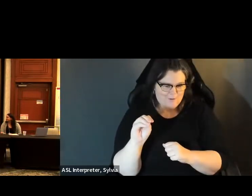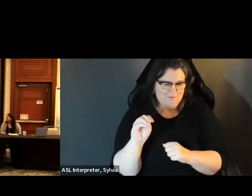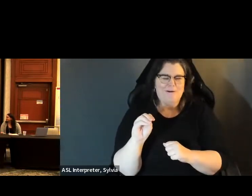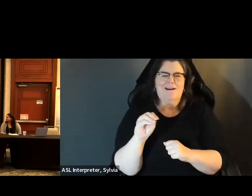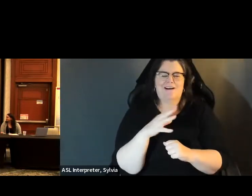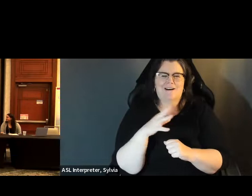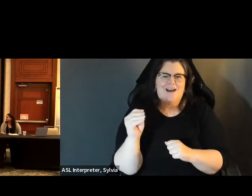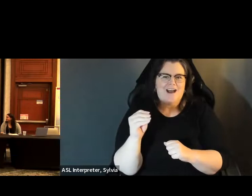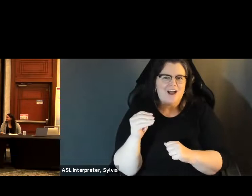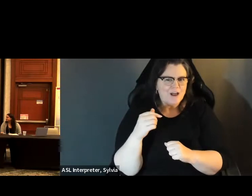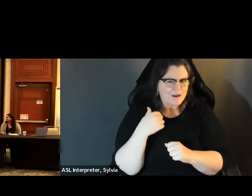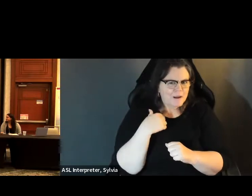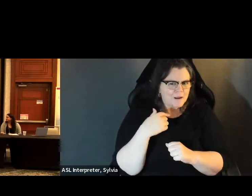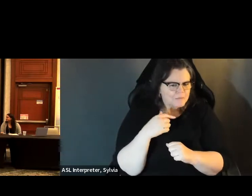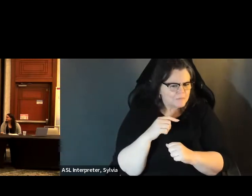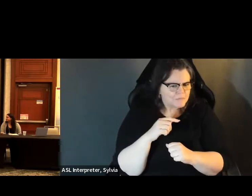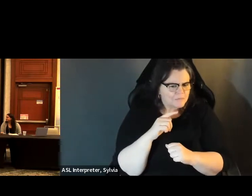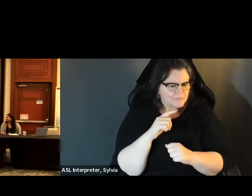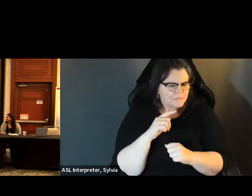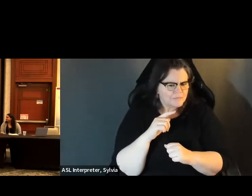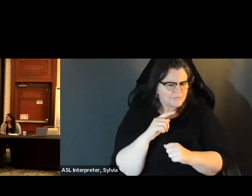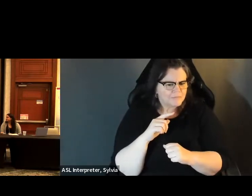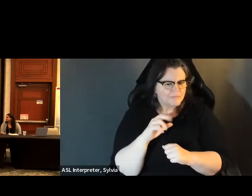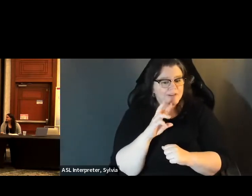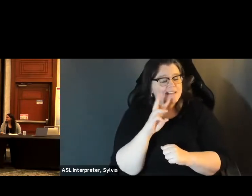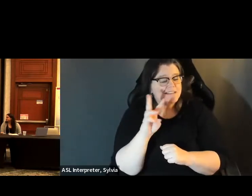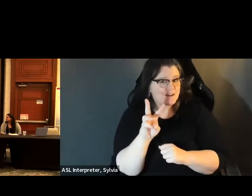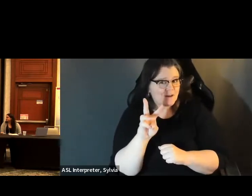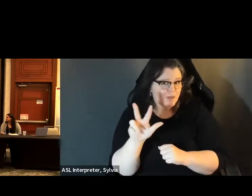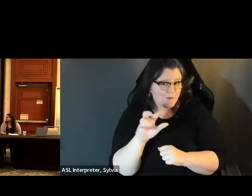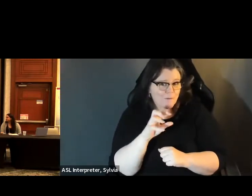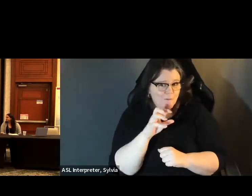Hello! My name is Cecil Schoon. I'm a African American and with kind of a crazy fro and 63 years old.